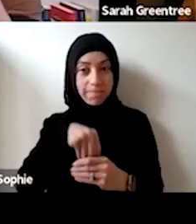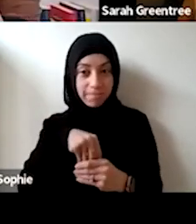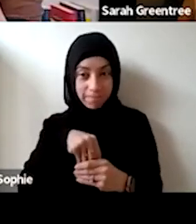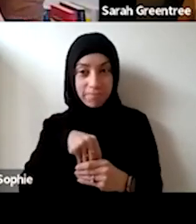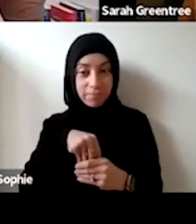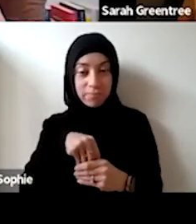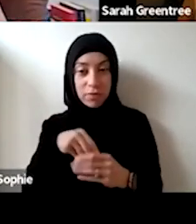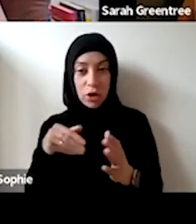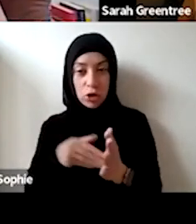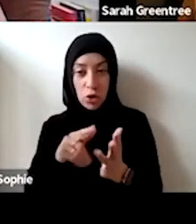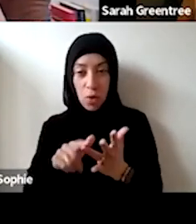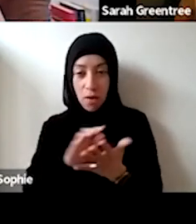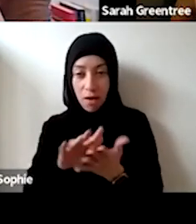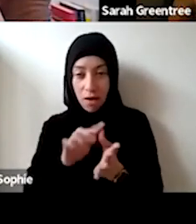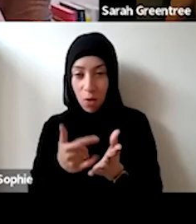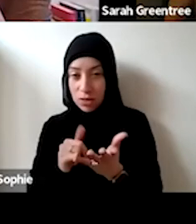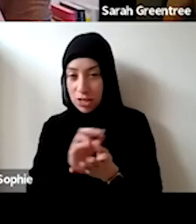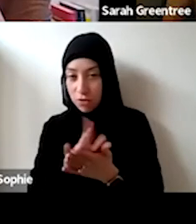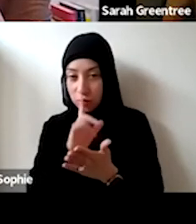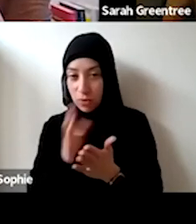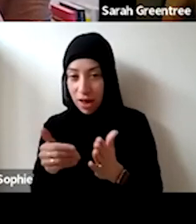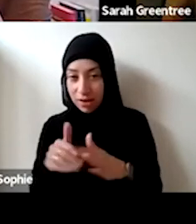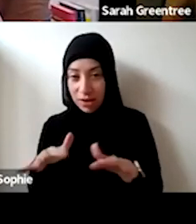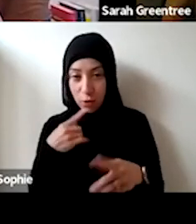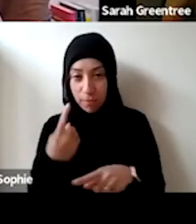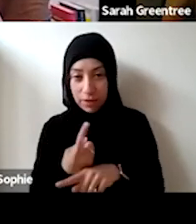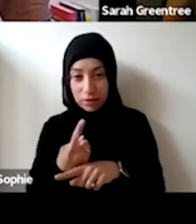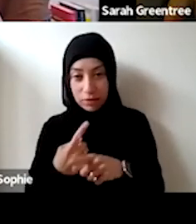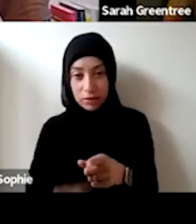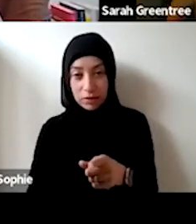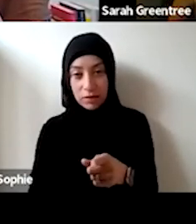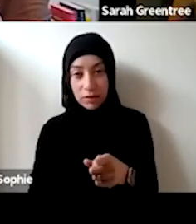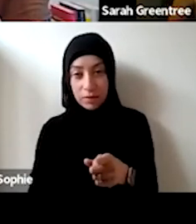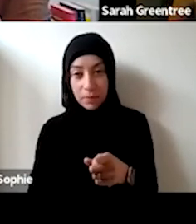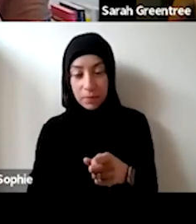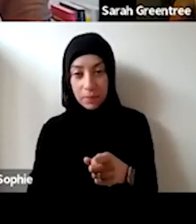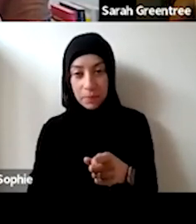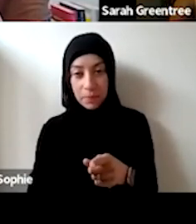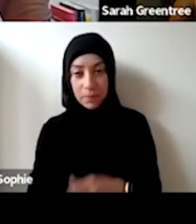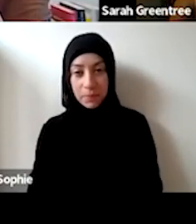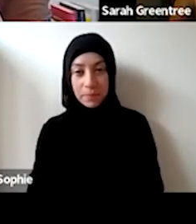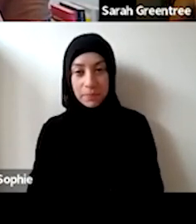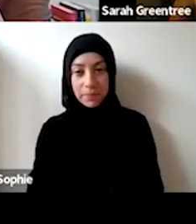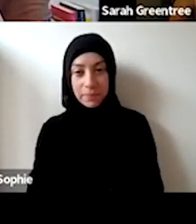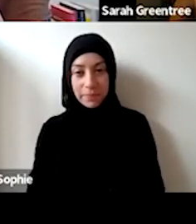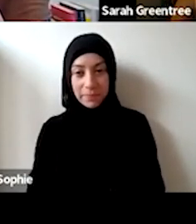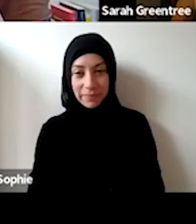Zohar or Sarah, do you have a contribution on this? SARAH GREENTREE: Not necessarily, but I think it is probable worth pointing out that we do